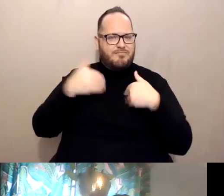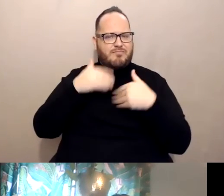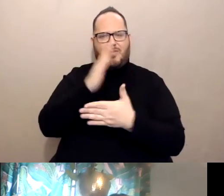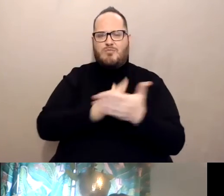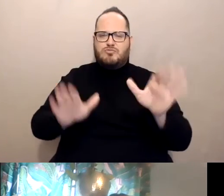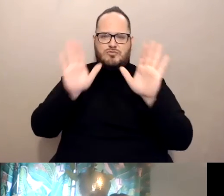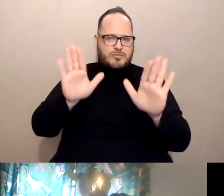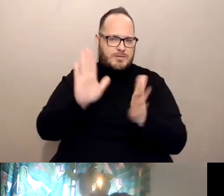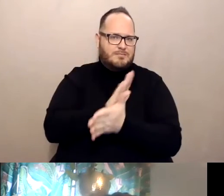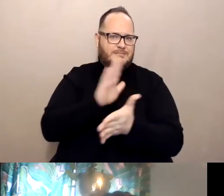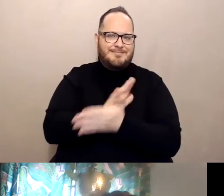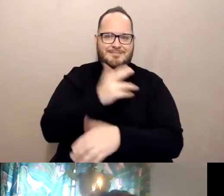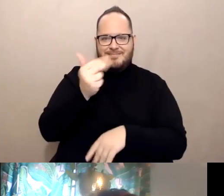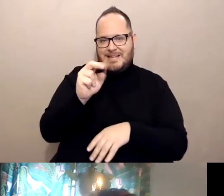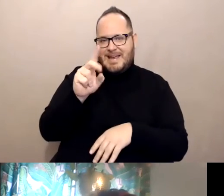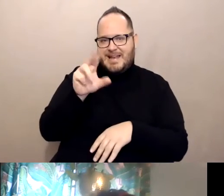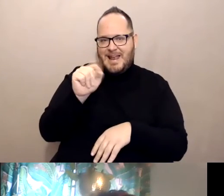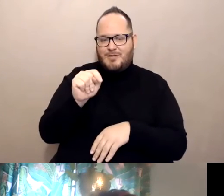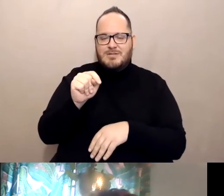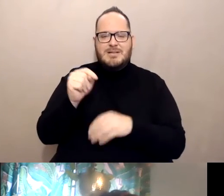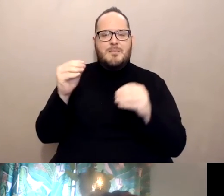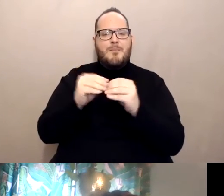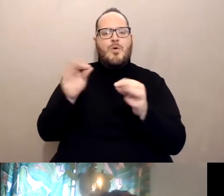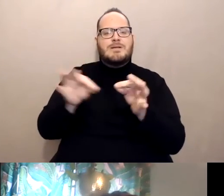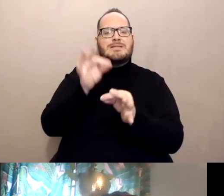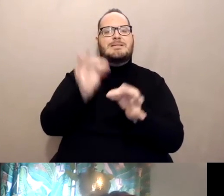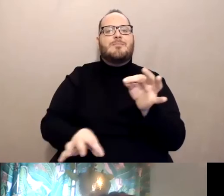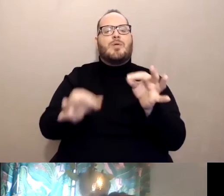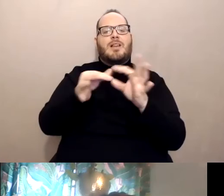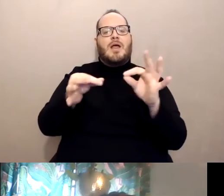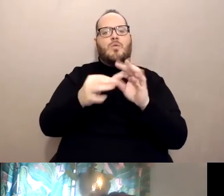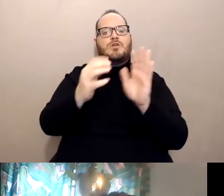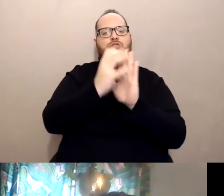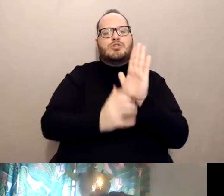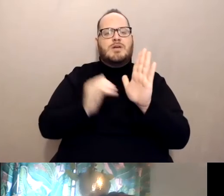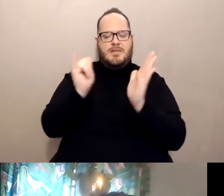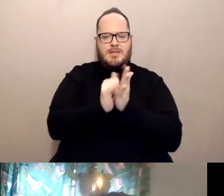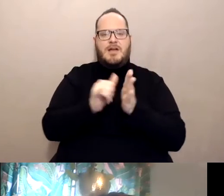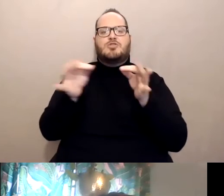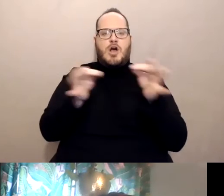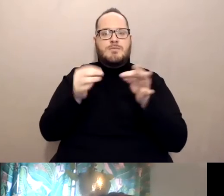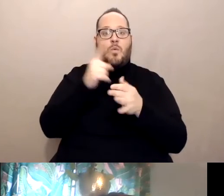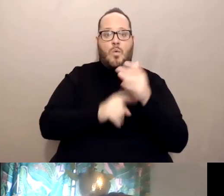in a more simple language that talk about what you can and can't do what you should and shouldn't do